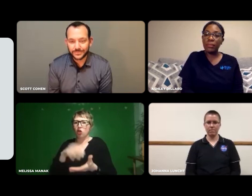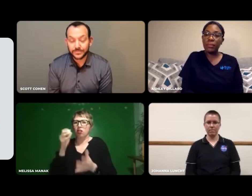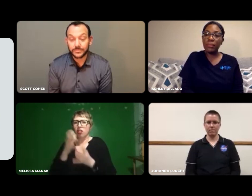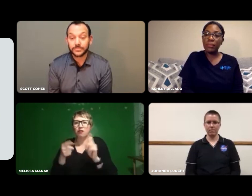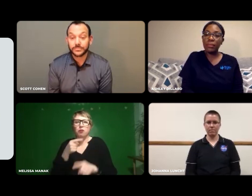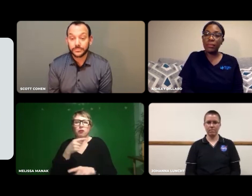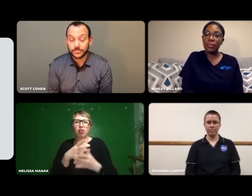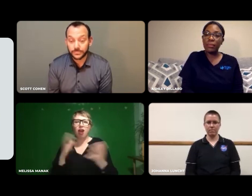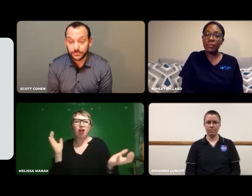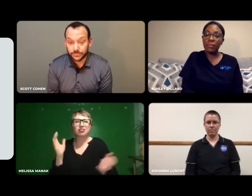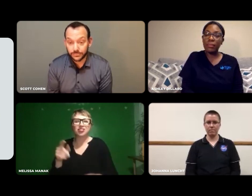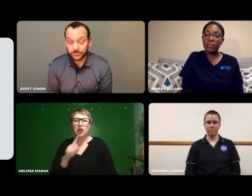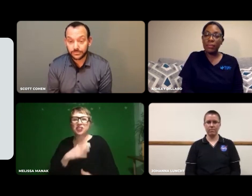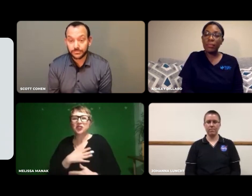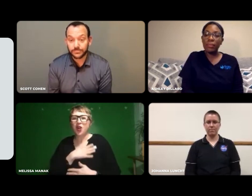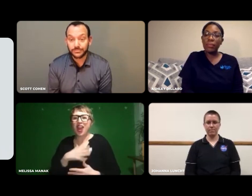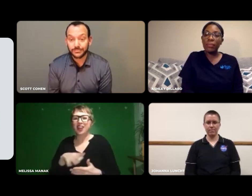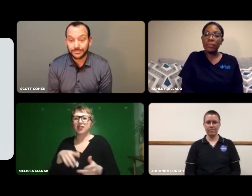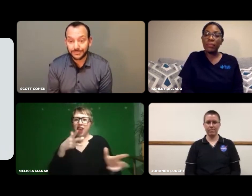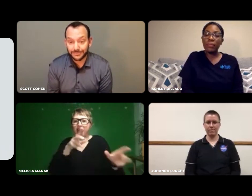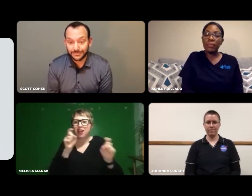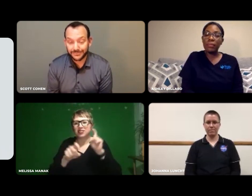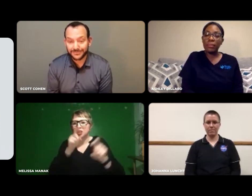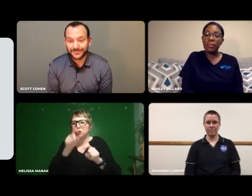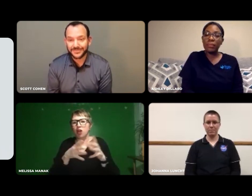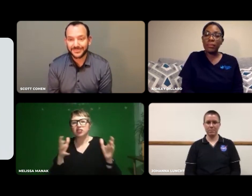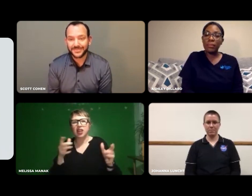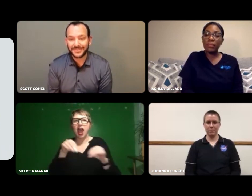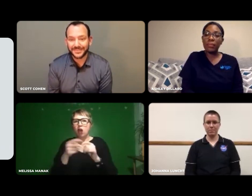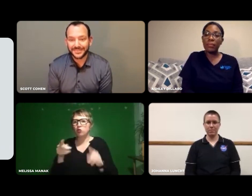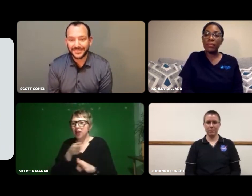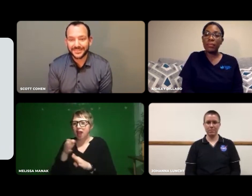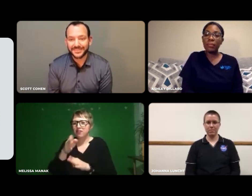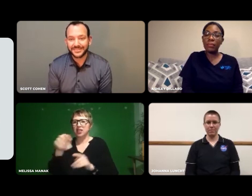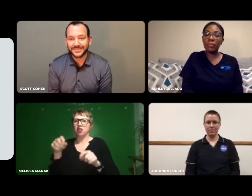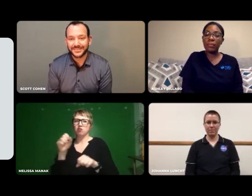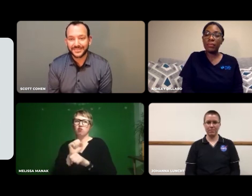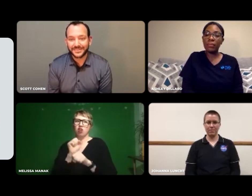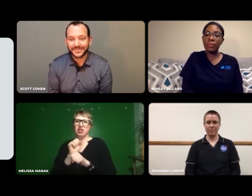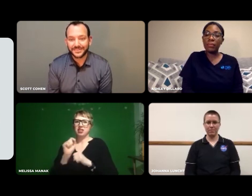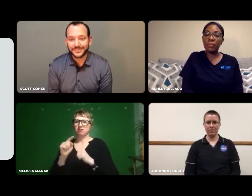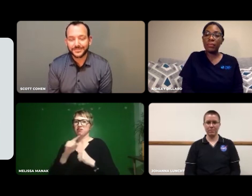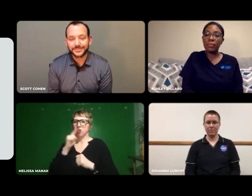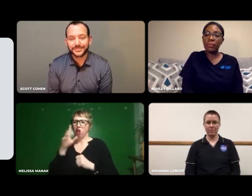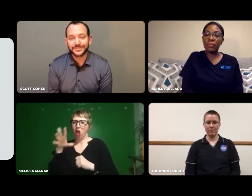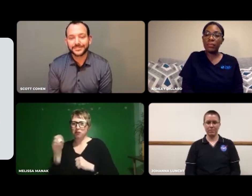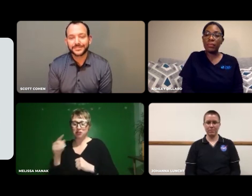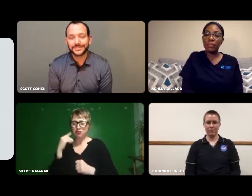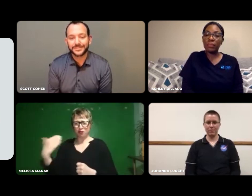So, I learned a lot from him. I really enjoy asking him lots of questions on how to navigate working in a hearing company.